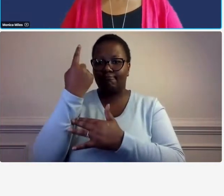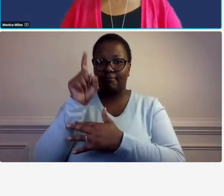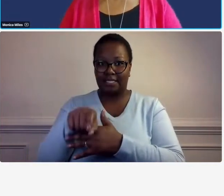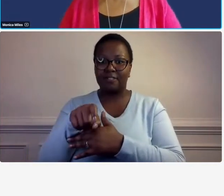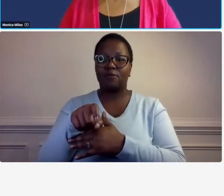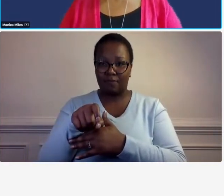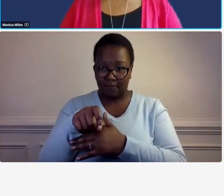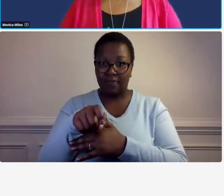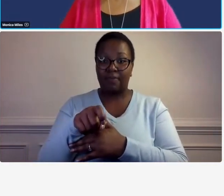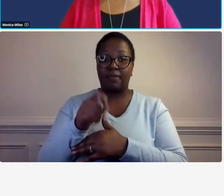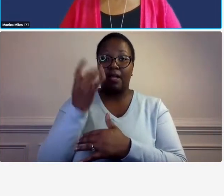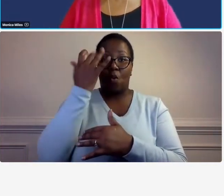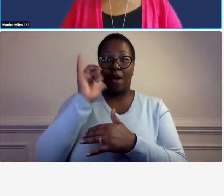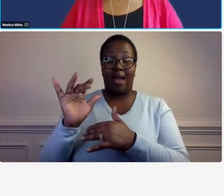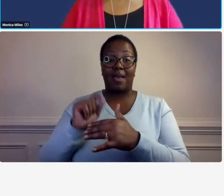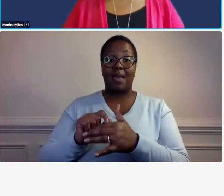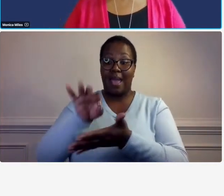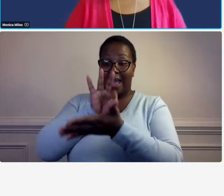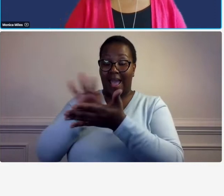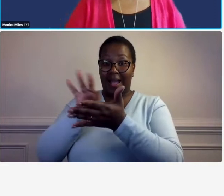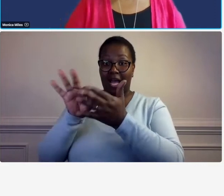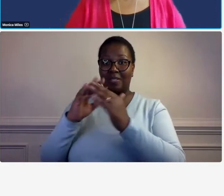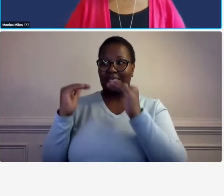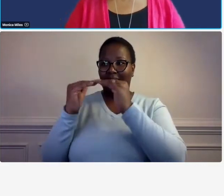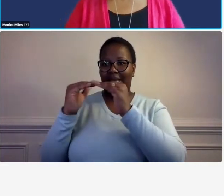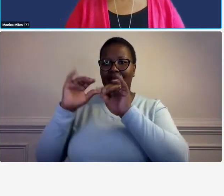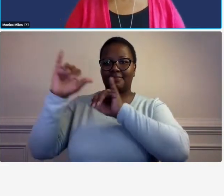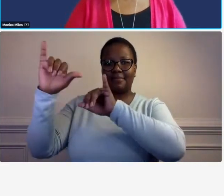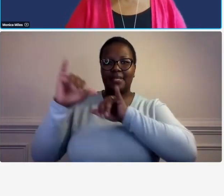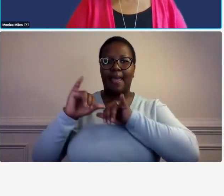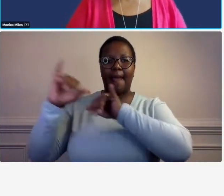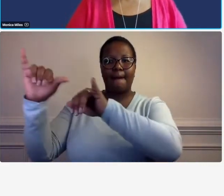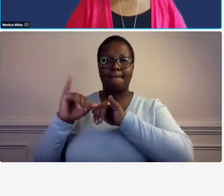standards your accounting system has to be up to par the same as the primes accounting system